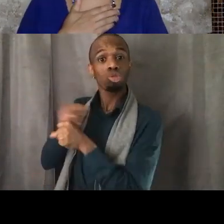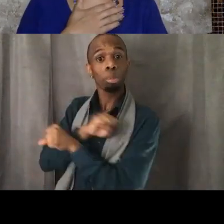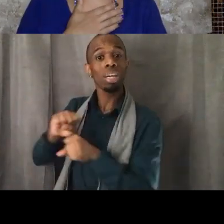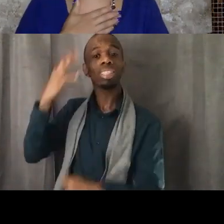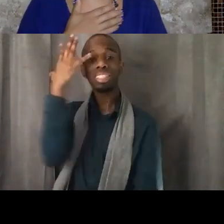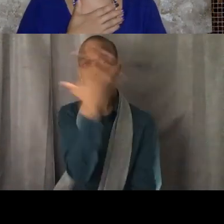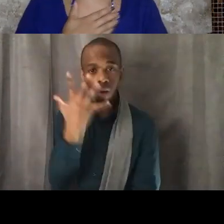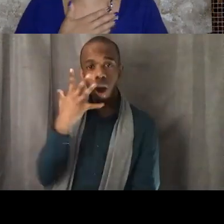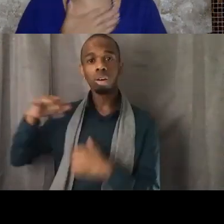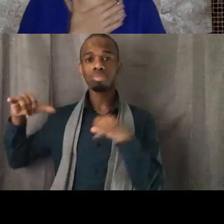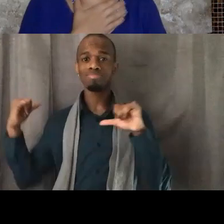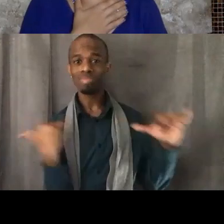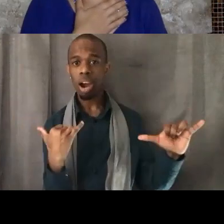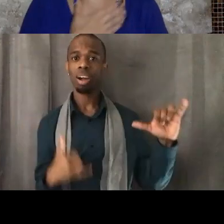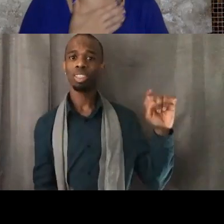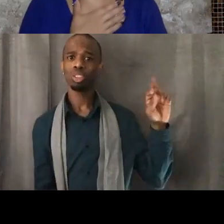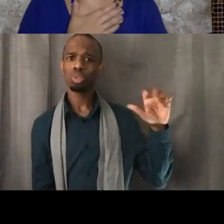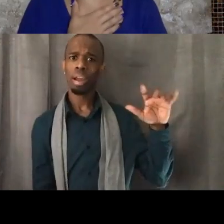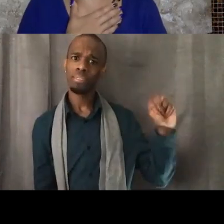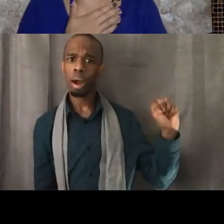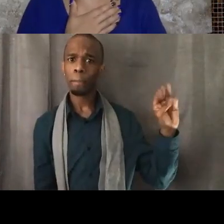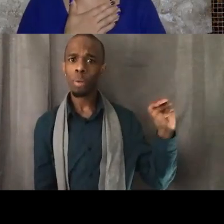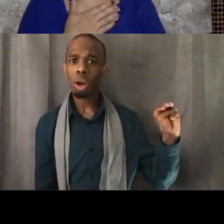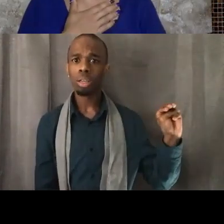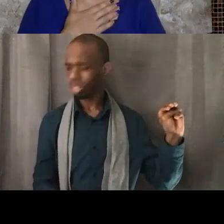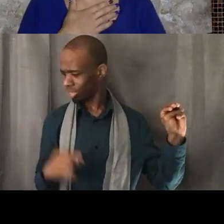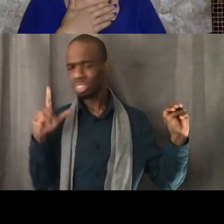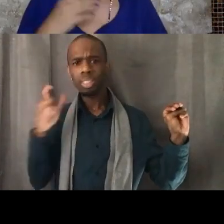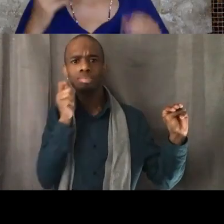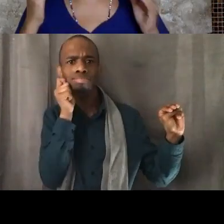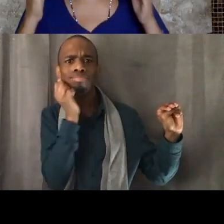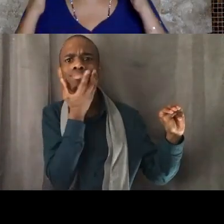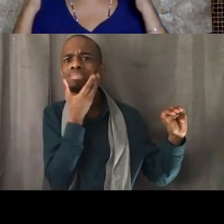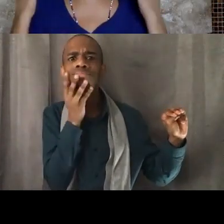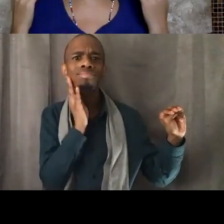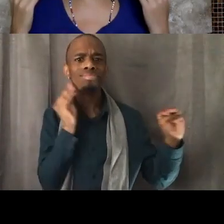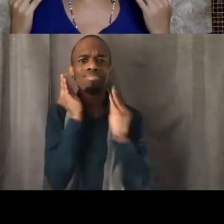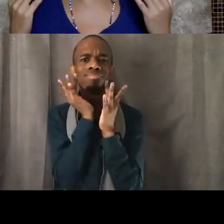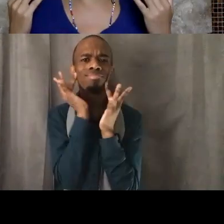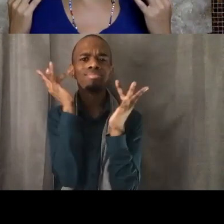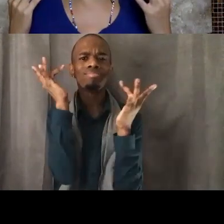Actually has the same shiny brown skin, the same slightly pooled eyes,